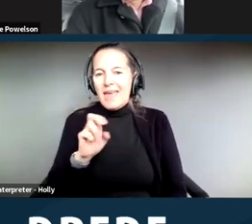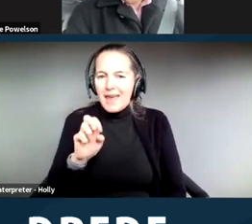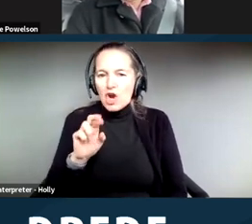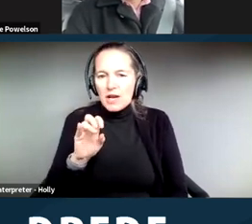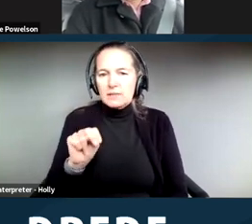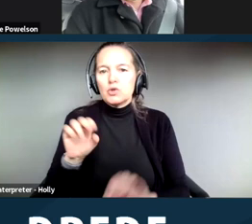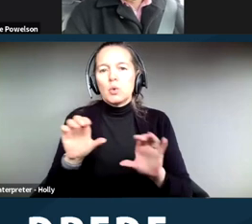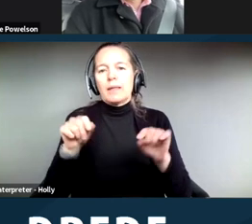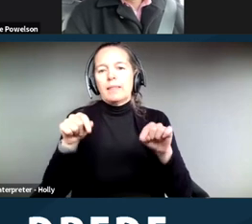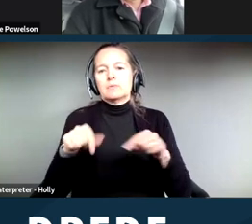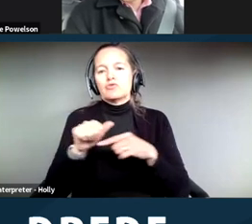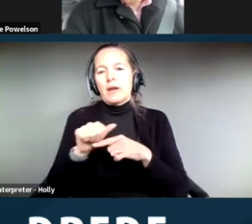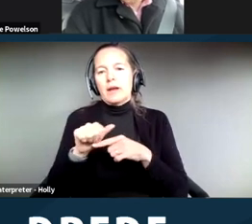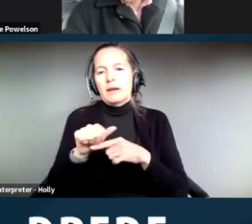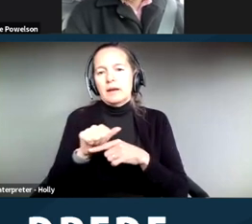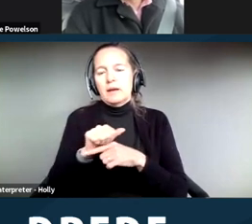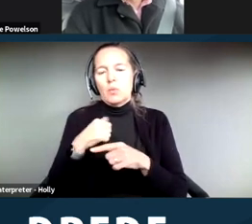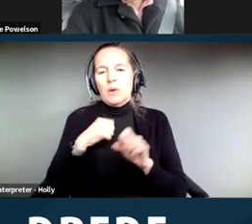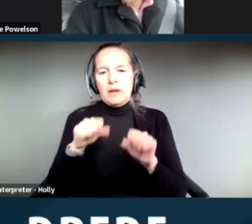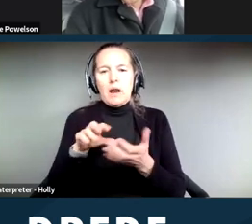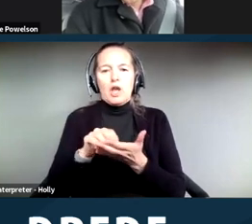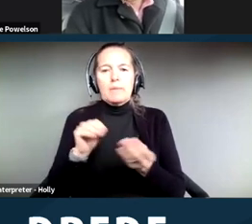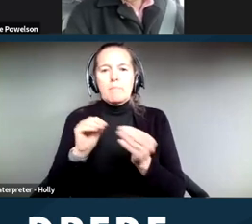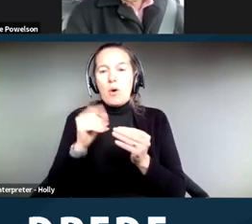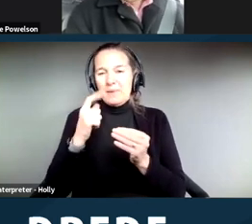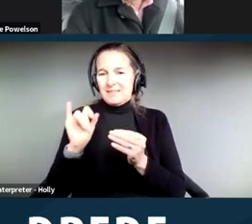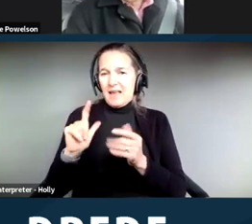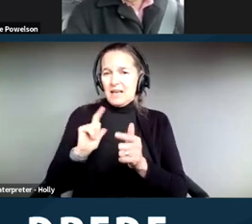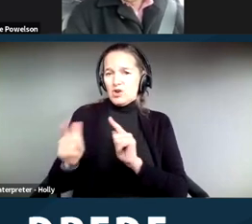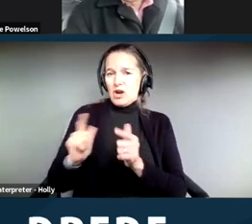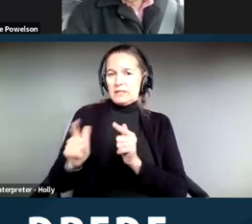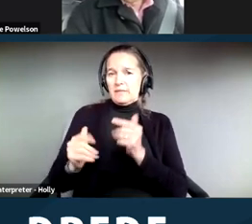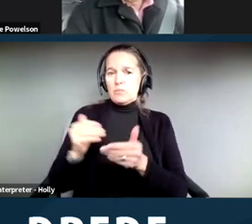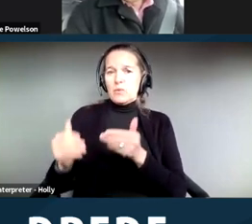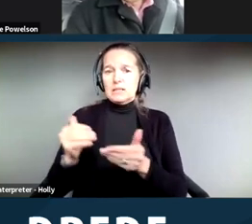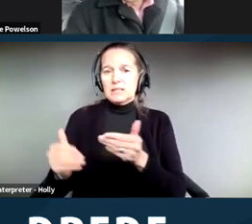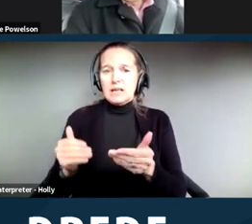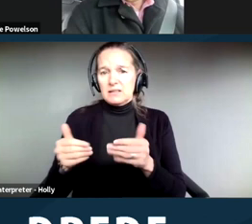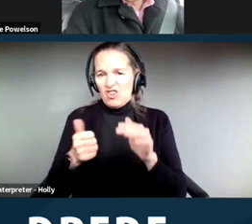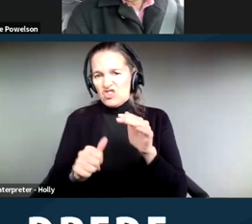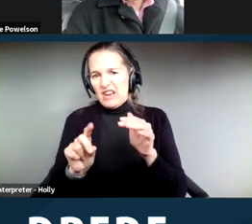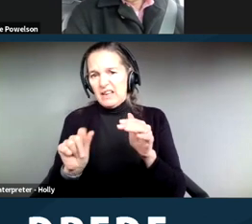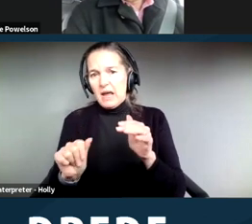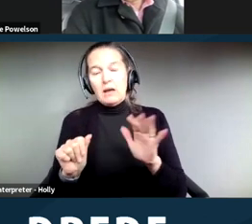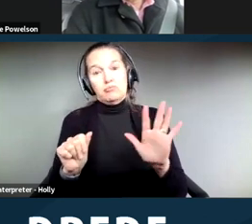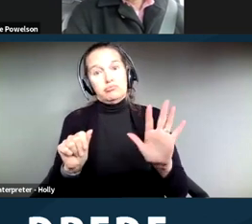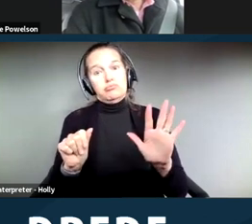interactive process is a whole art form, as we're learning more and more. And so I just